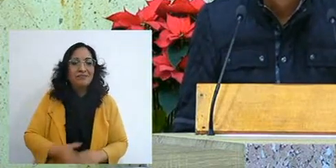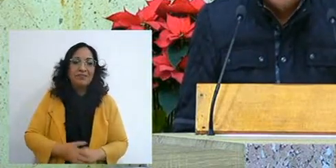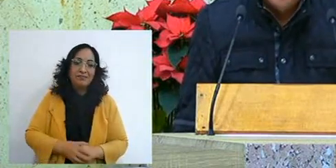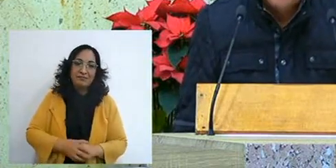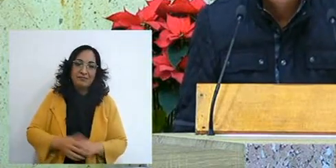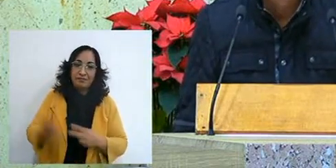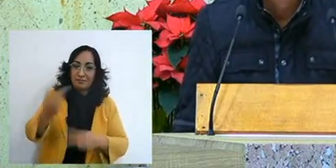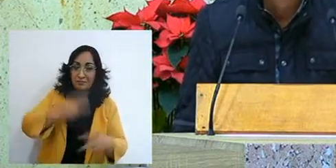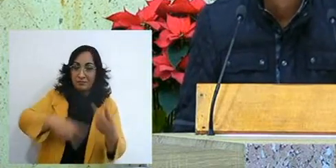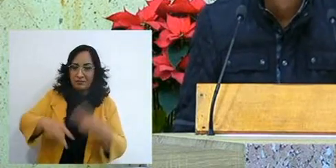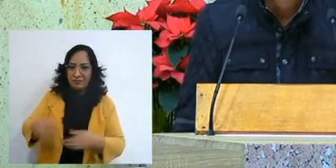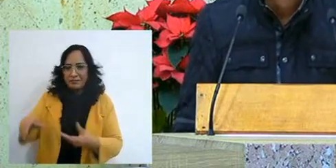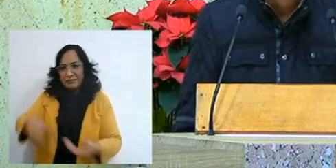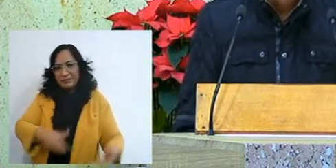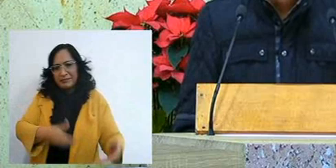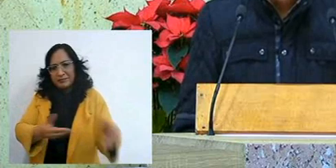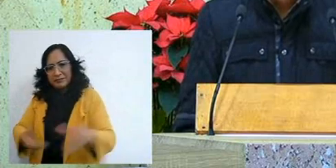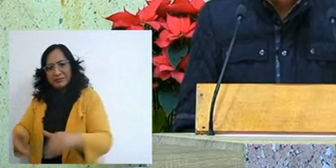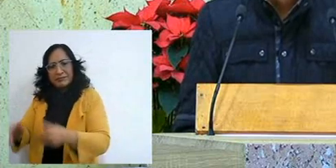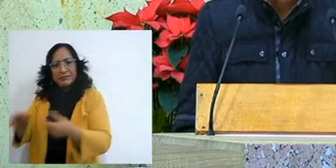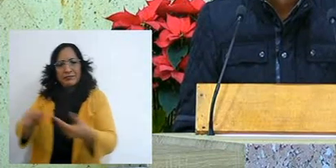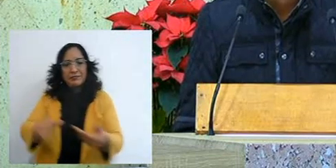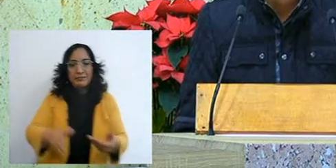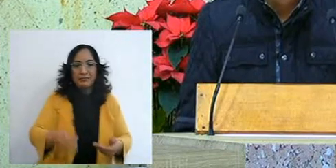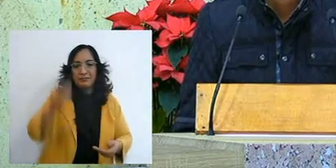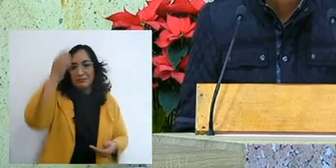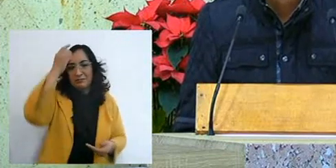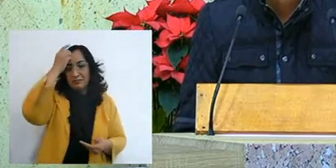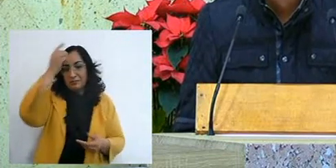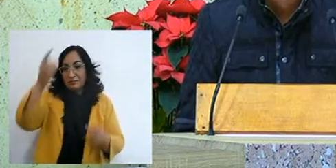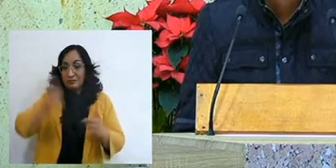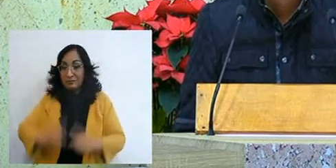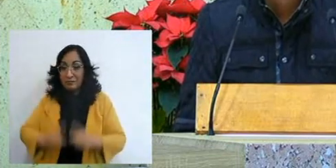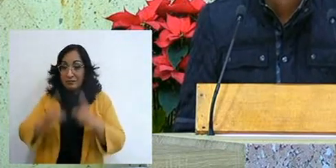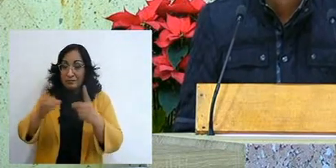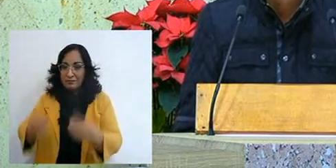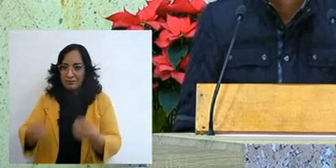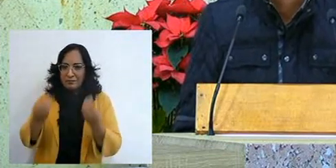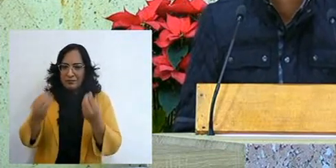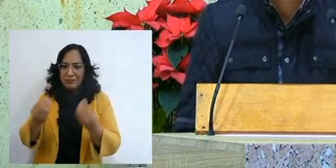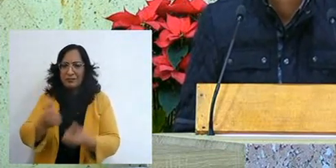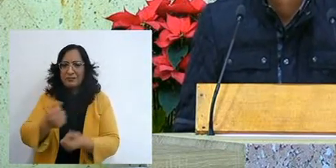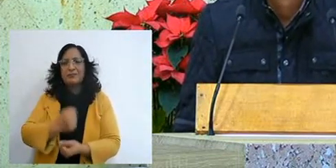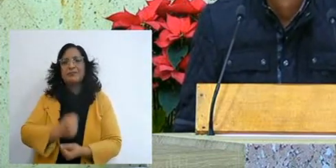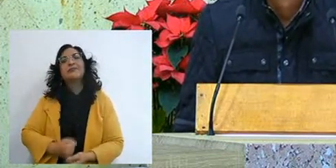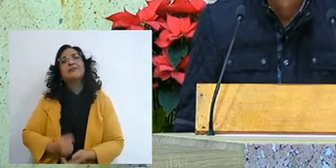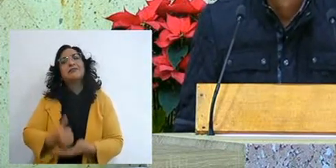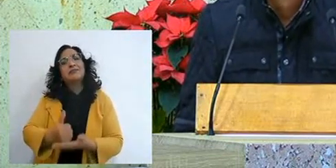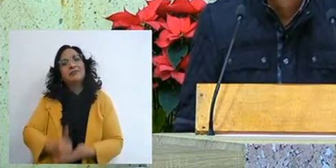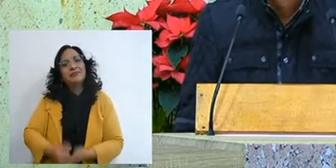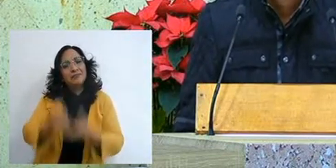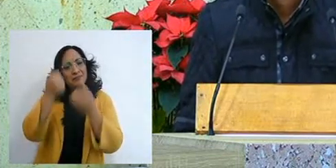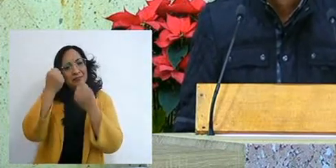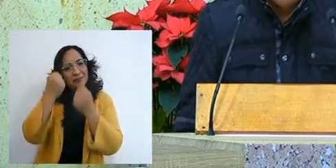Let's get back on the road and may the Lord give you a lot of strength and courage,